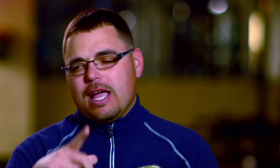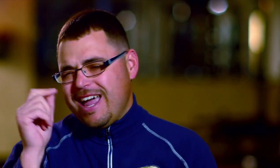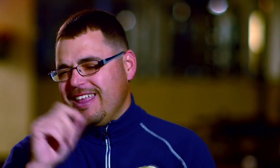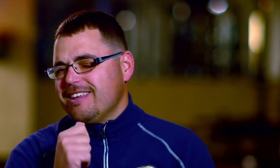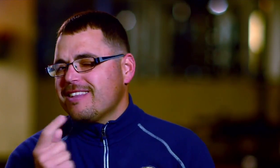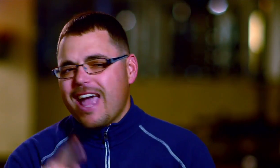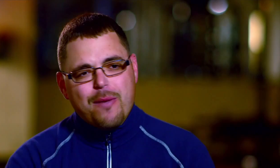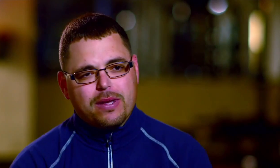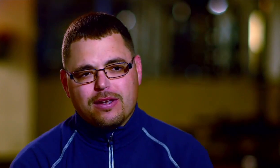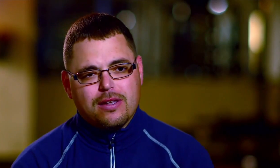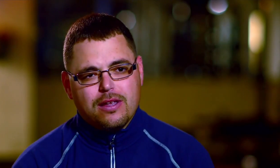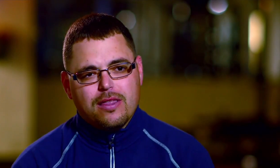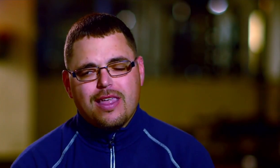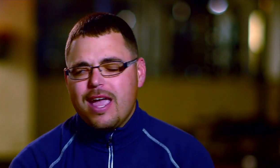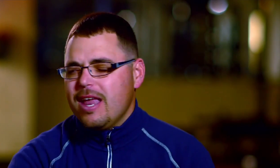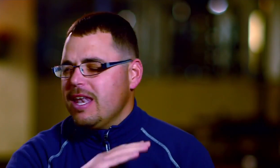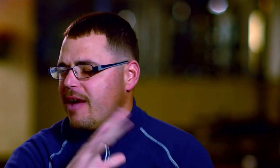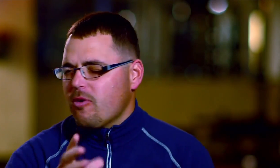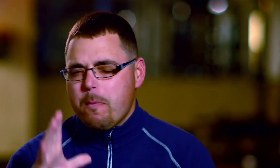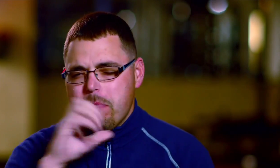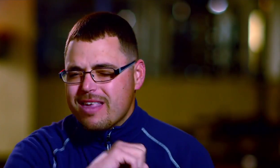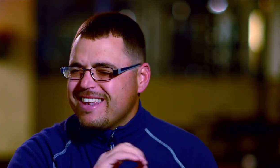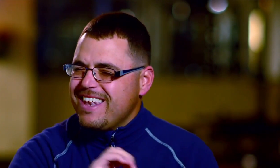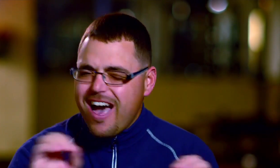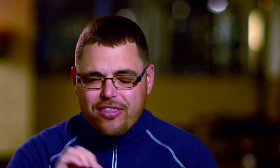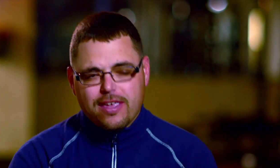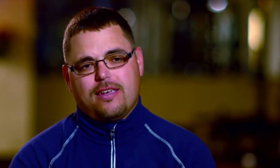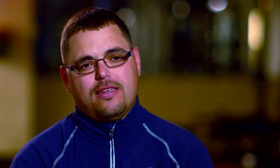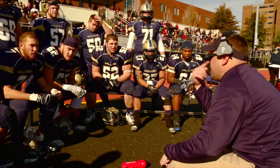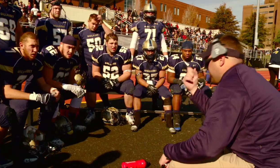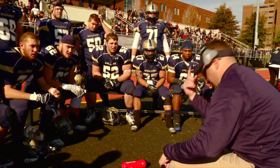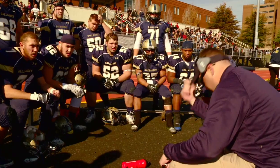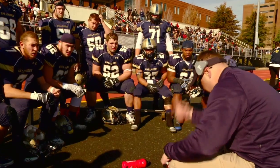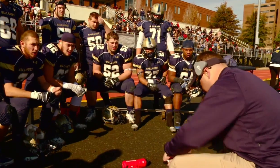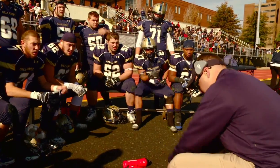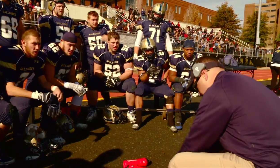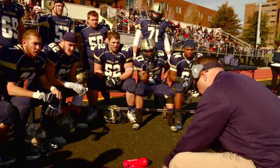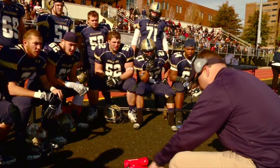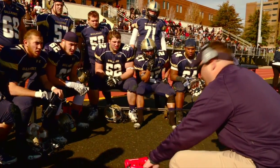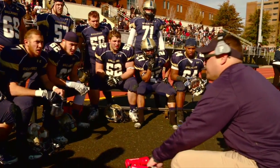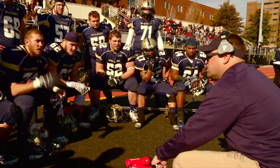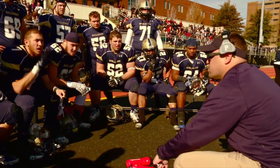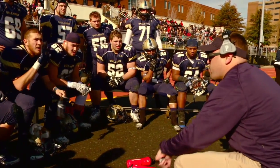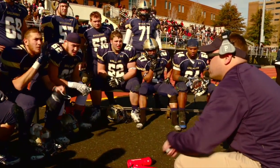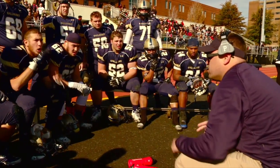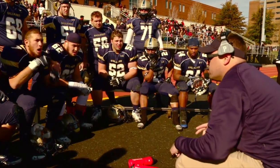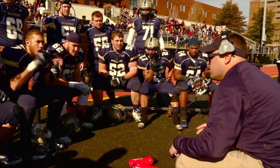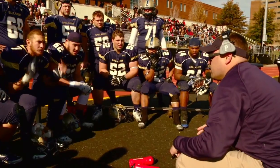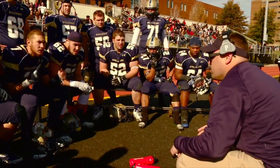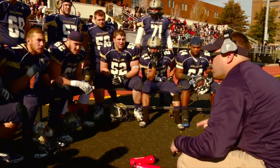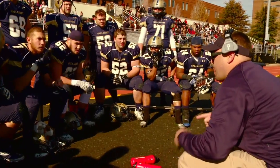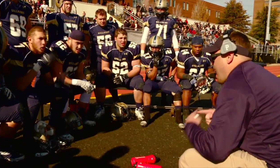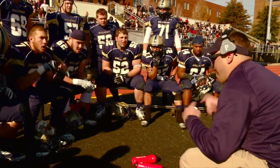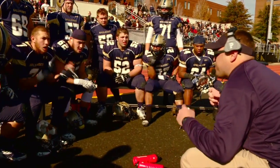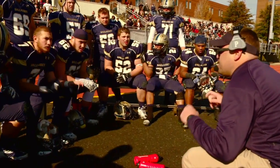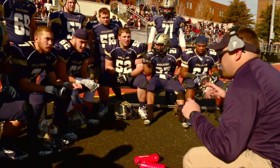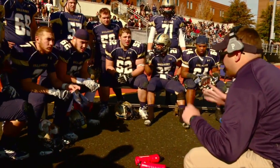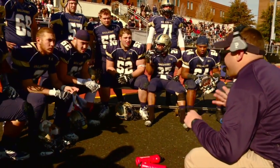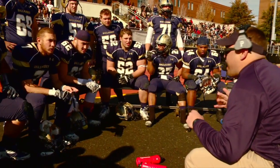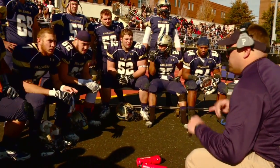that doesn't happen. They never miss nothing! 10-11 -- that's fine! Opposite? That's fine!